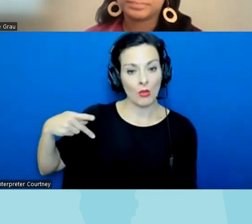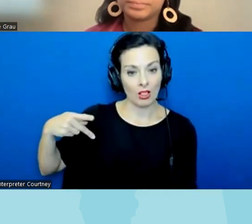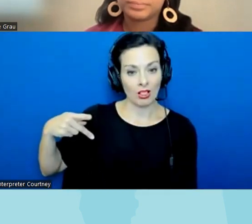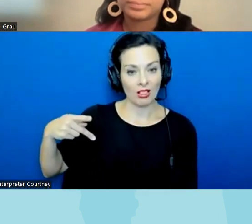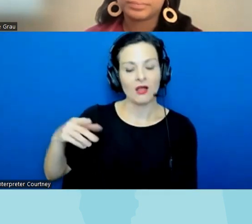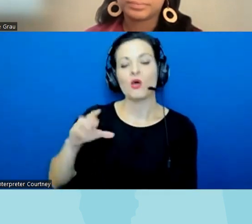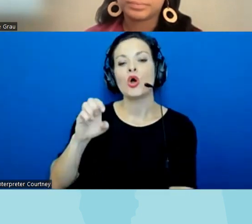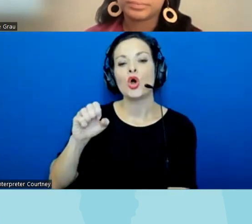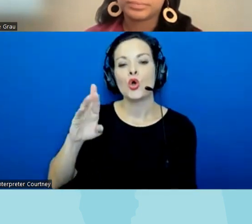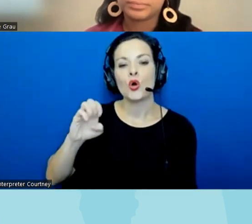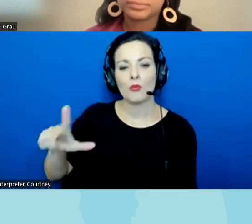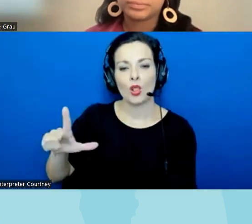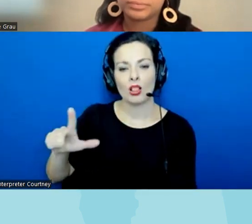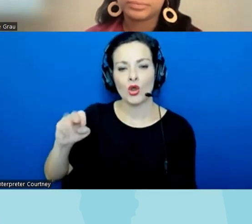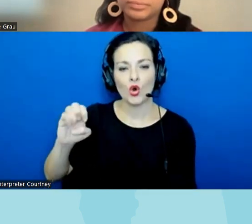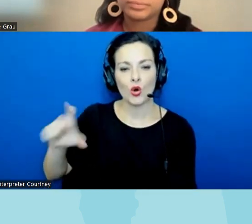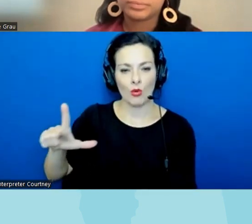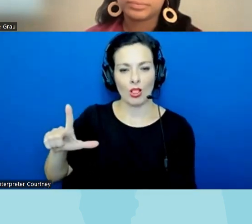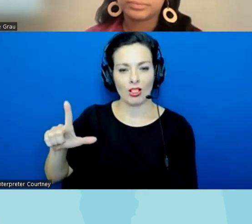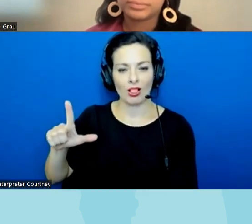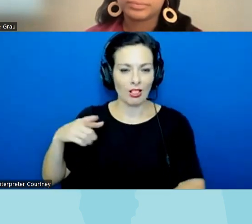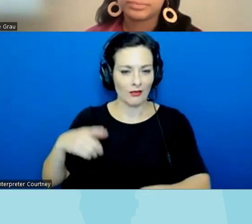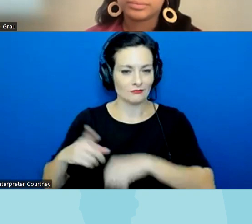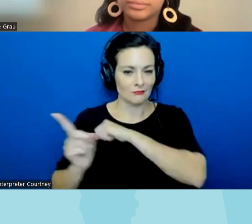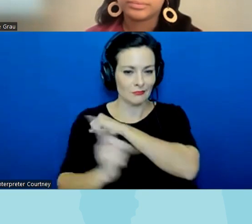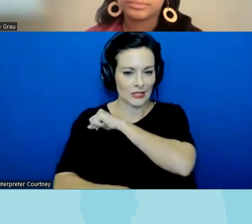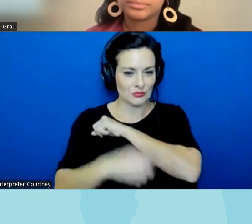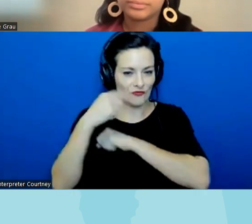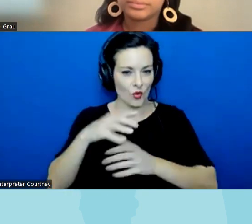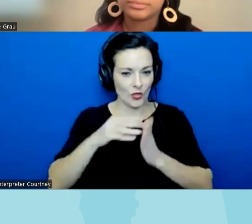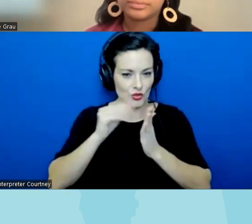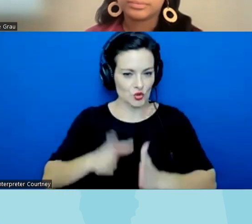punishment has been used with their on their student and uh and parents have the opportunity